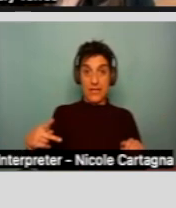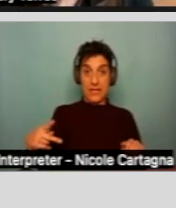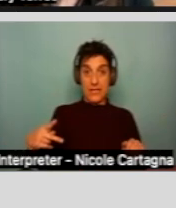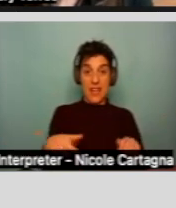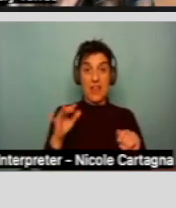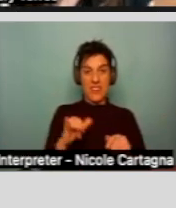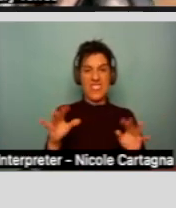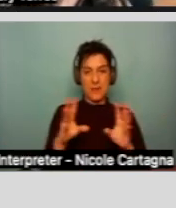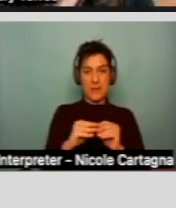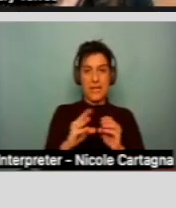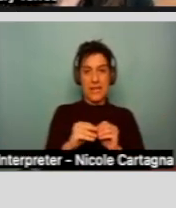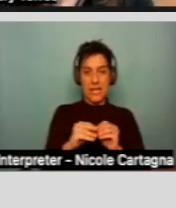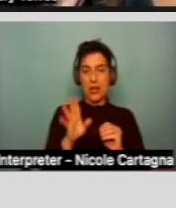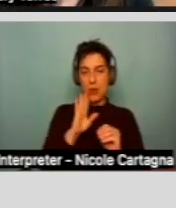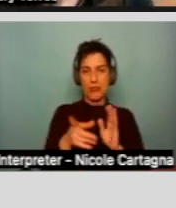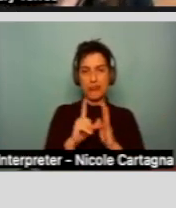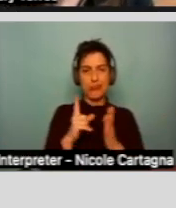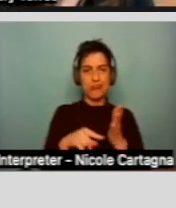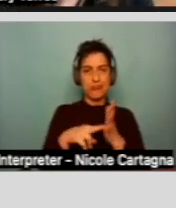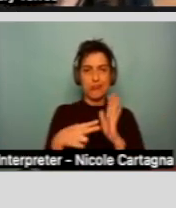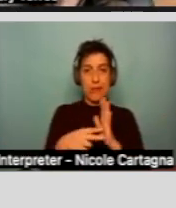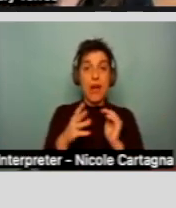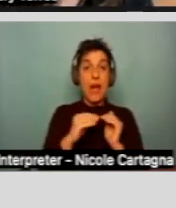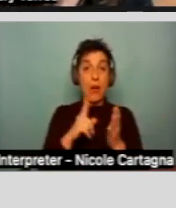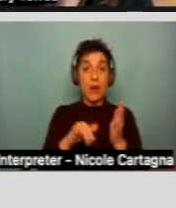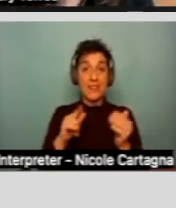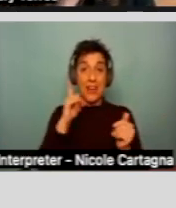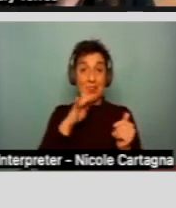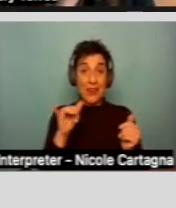go over what is an IPP and what does that look like, what's in it.